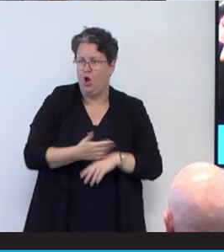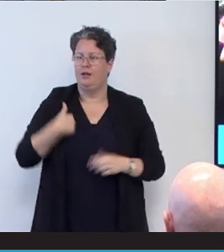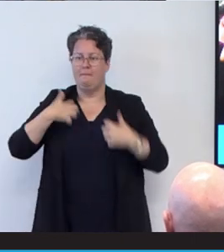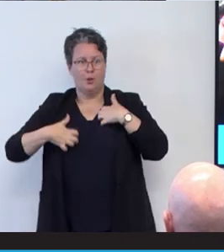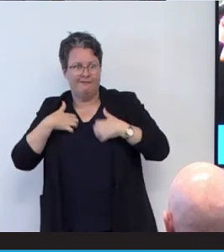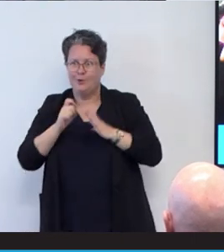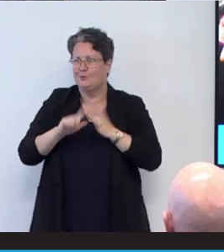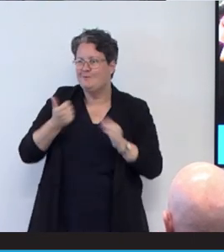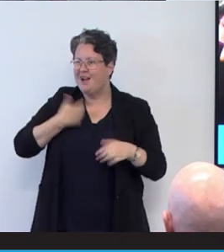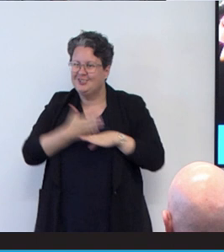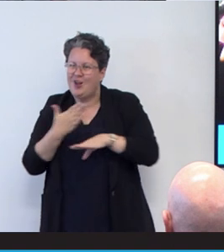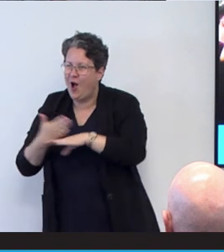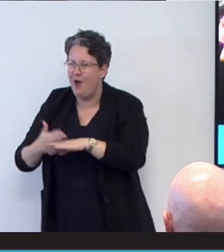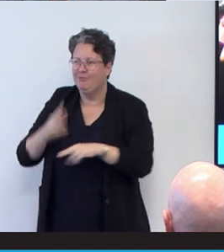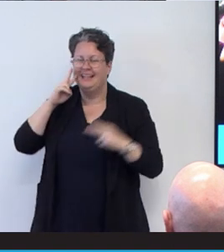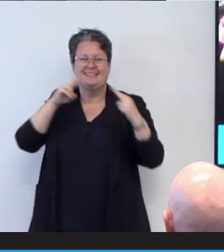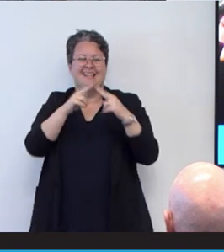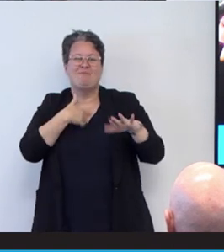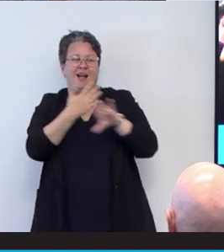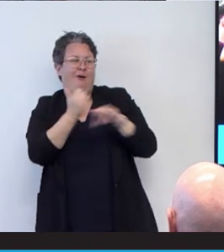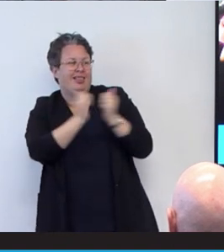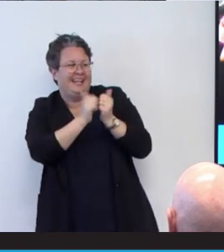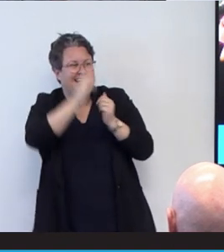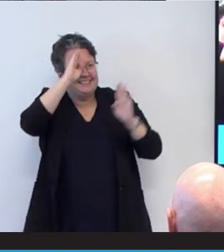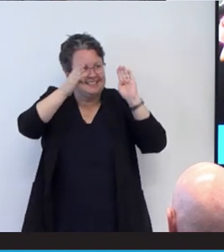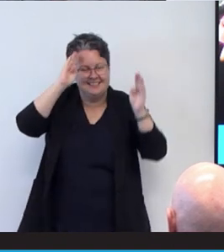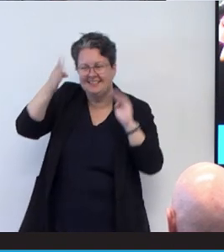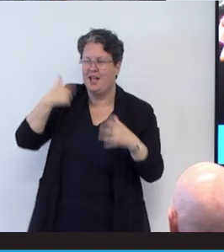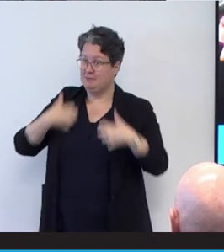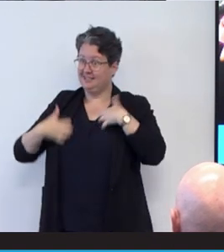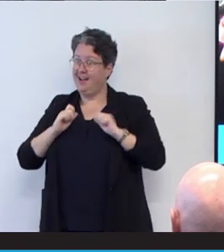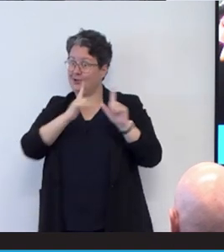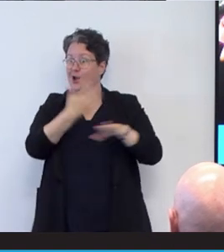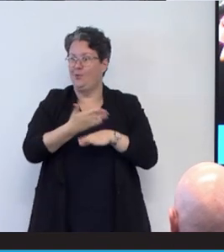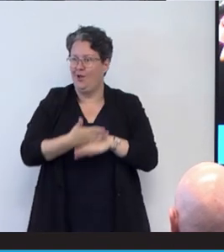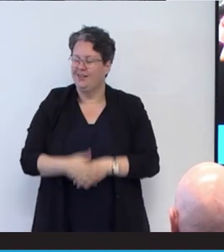will happen? I'm looking forward to seeing my colleagues. I'm excited and